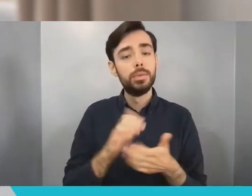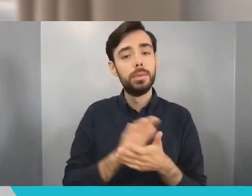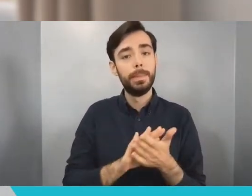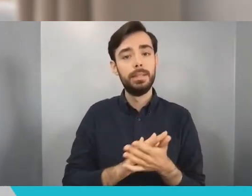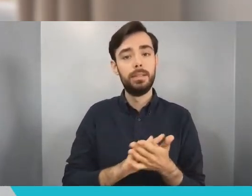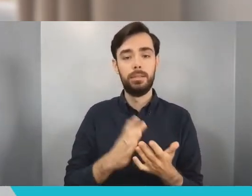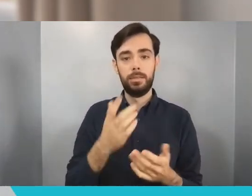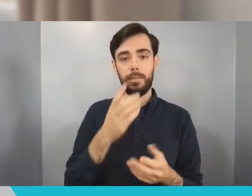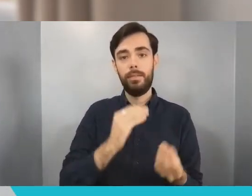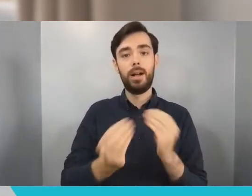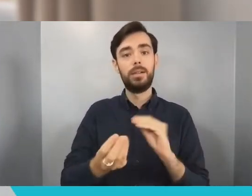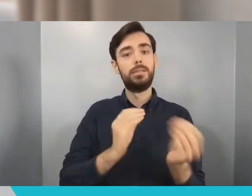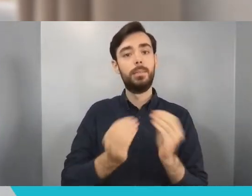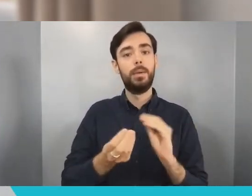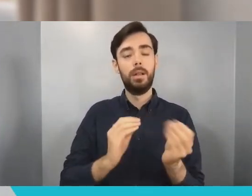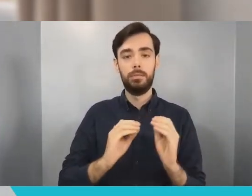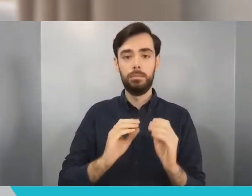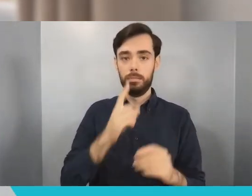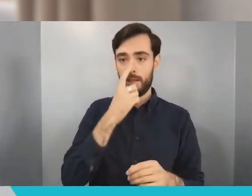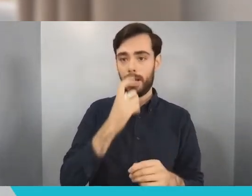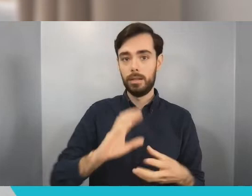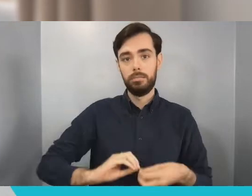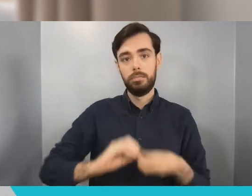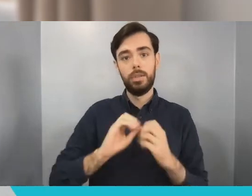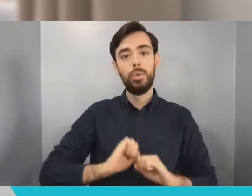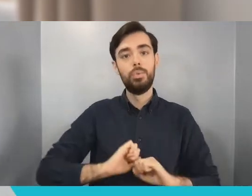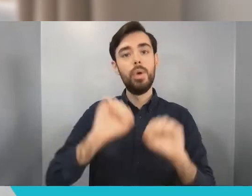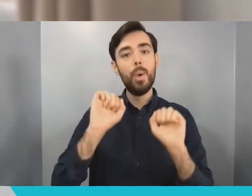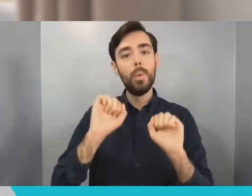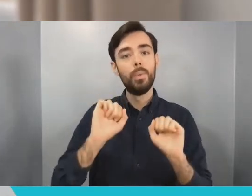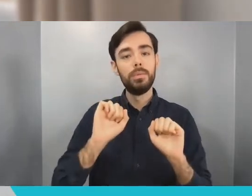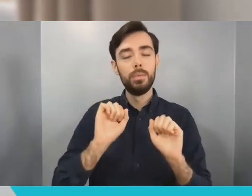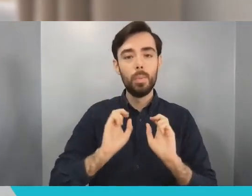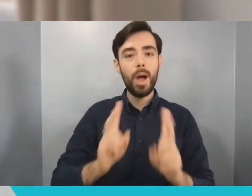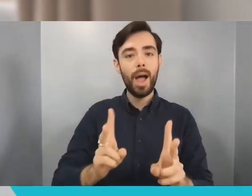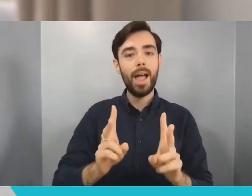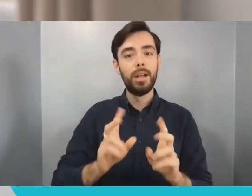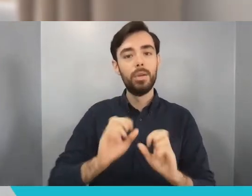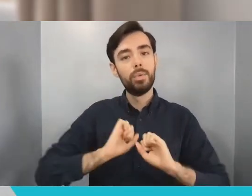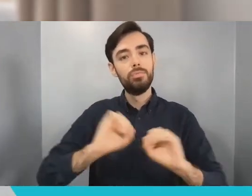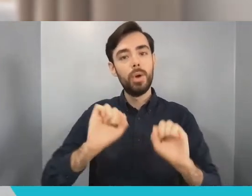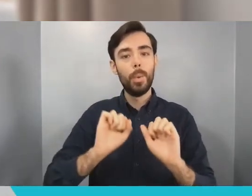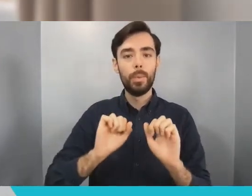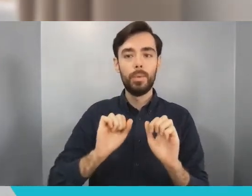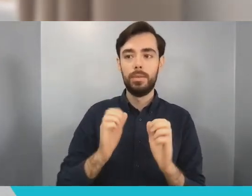your interests, keep discovering. And learning really is a compounding effect. The new things